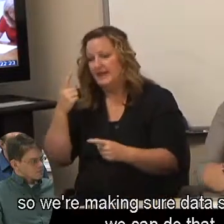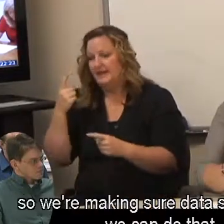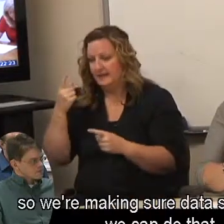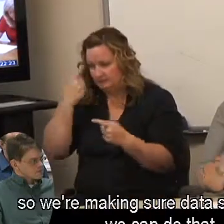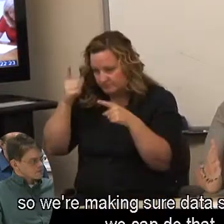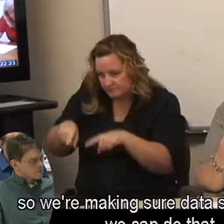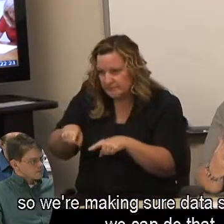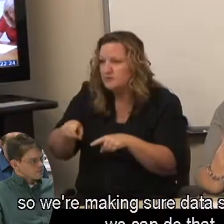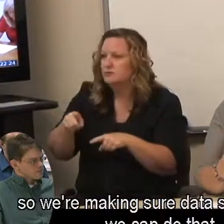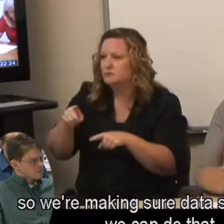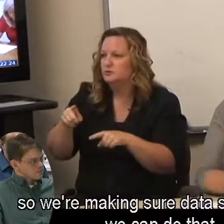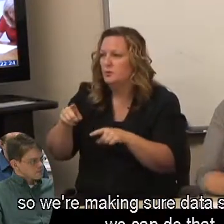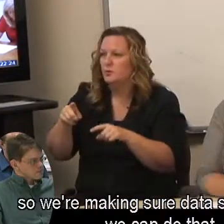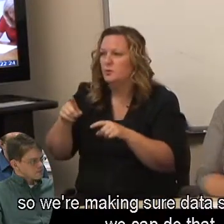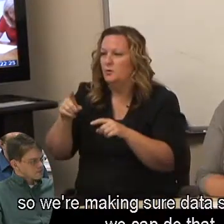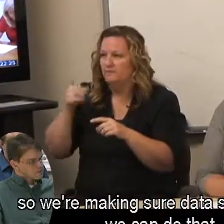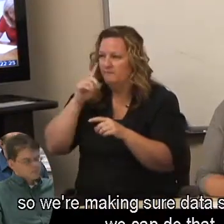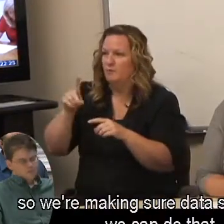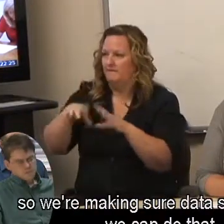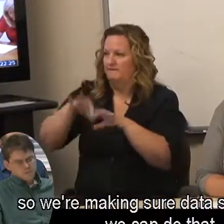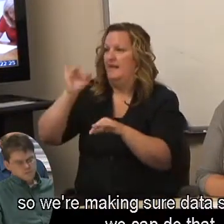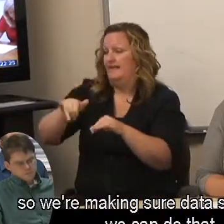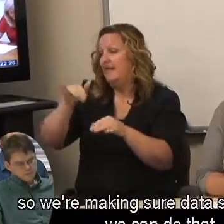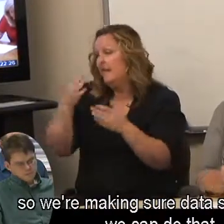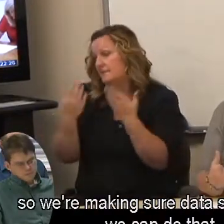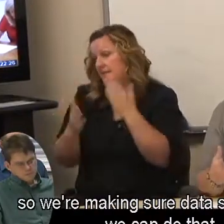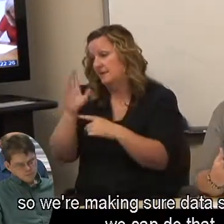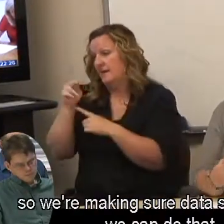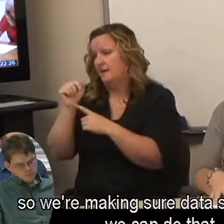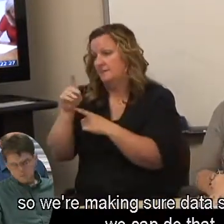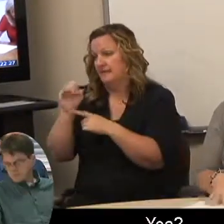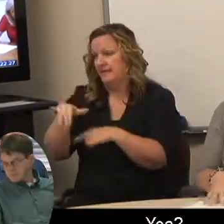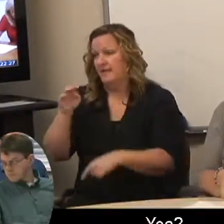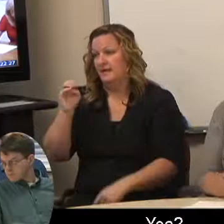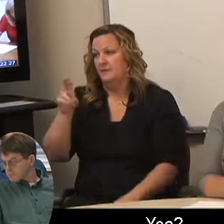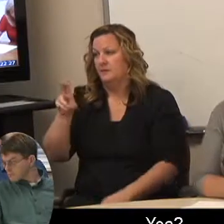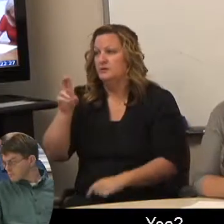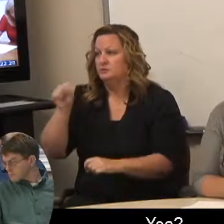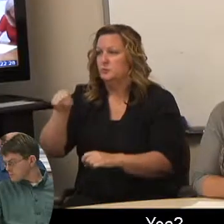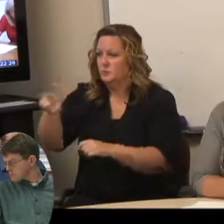so we're making sure data sharing wise we can do that. Yea?